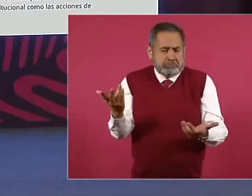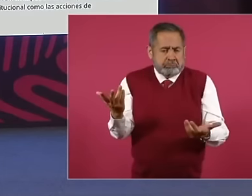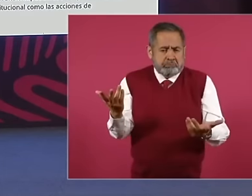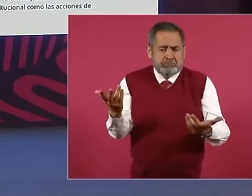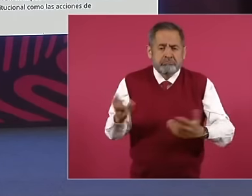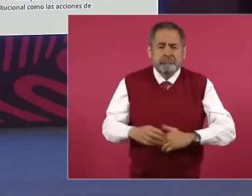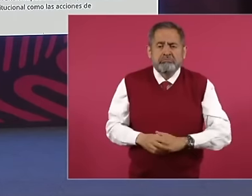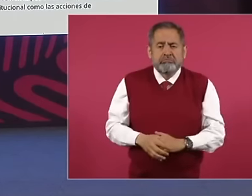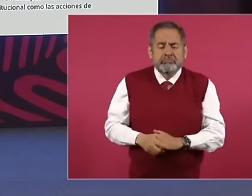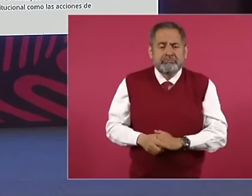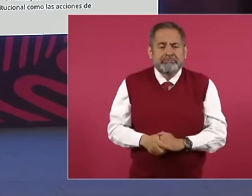it is not